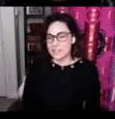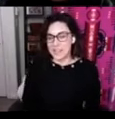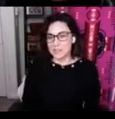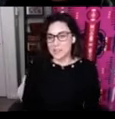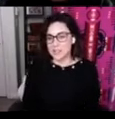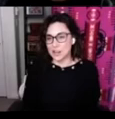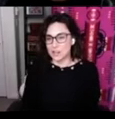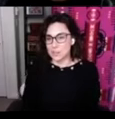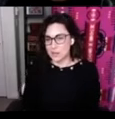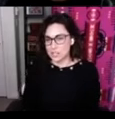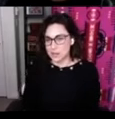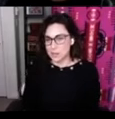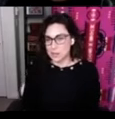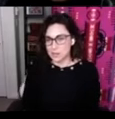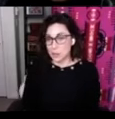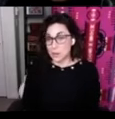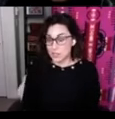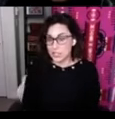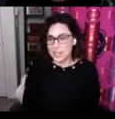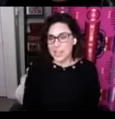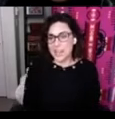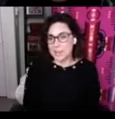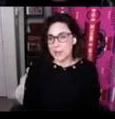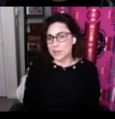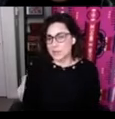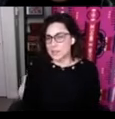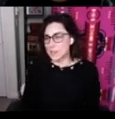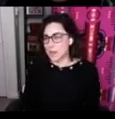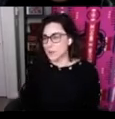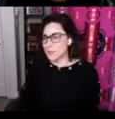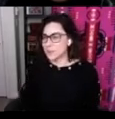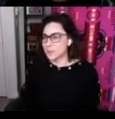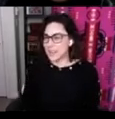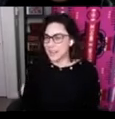as well as Dr. Peter Jacobs who's Squamish and currently on sabbatical